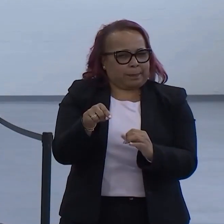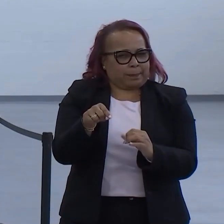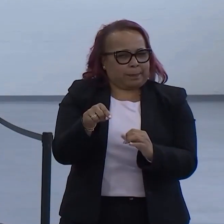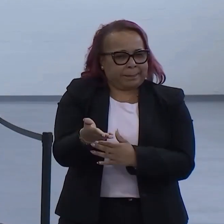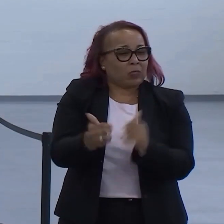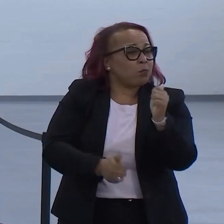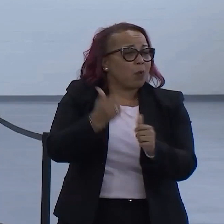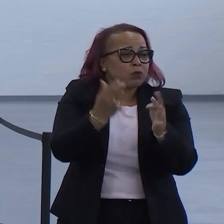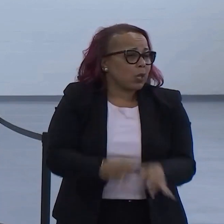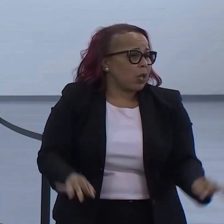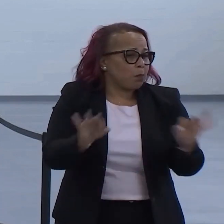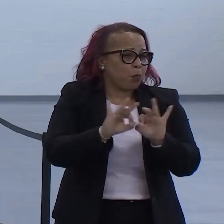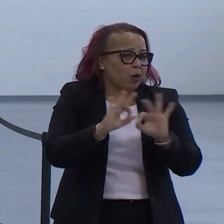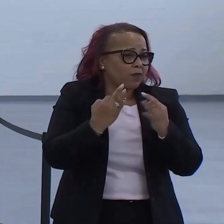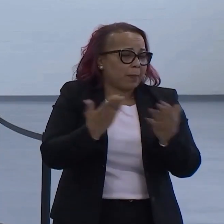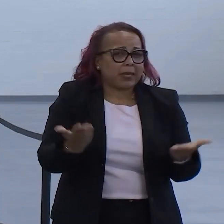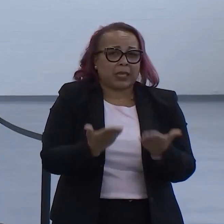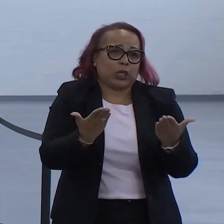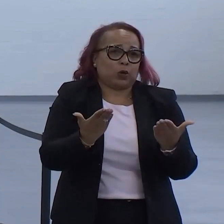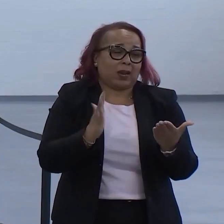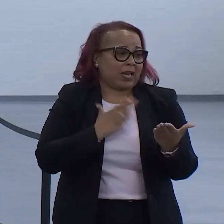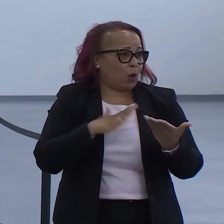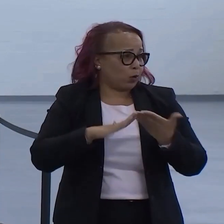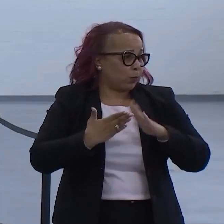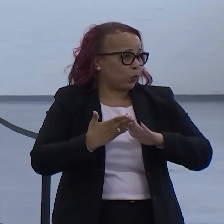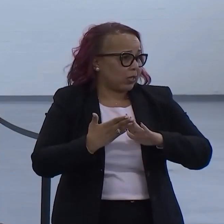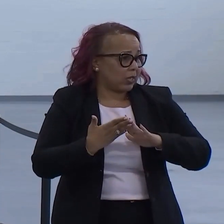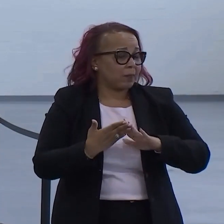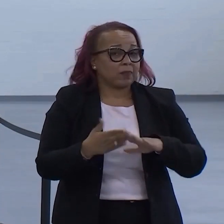the most important family here in our community and in the state of Illinois,